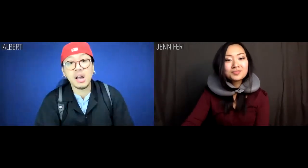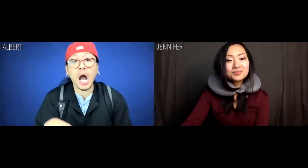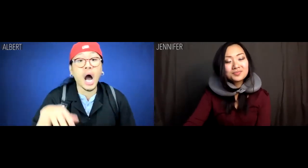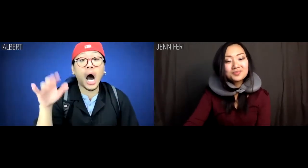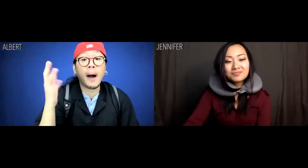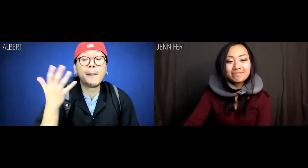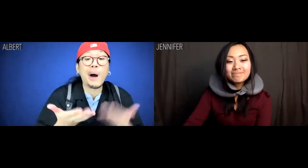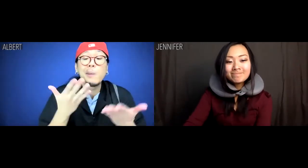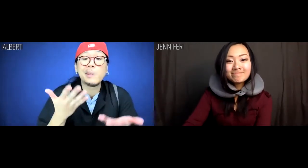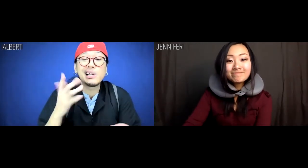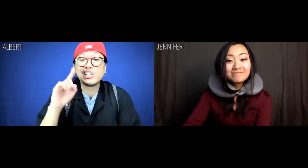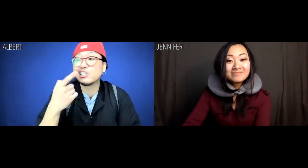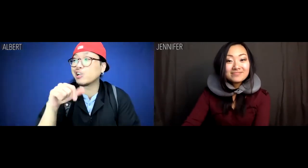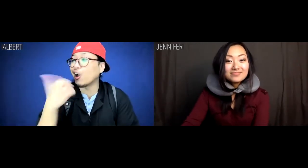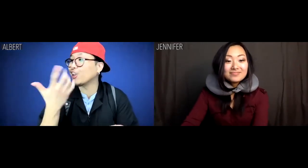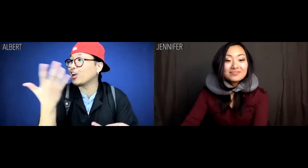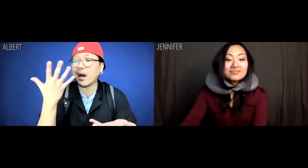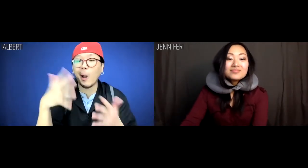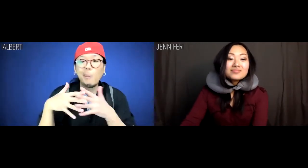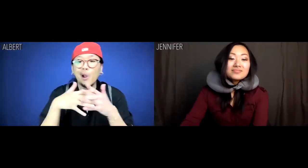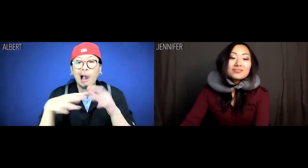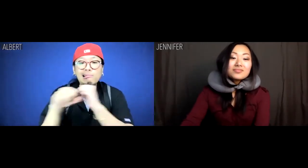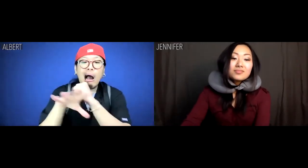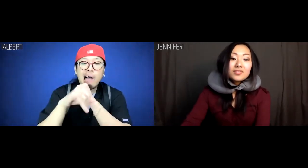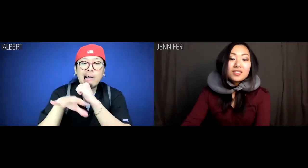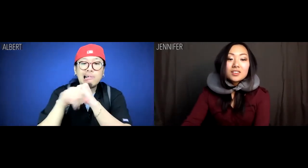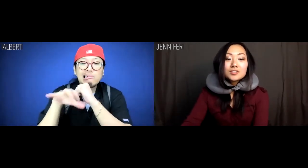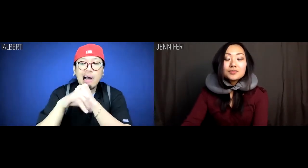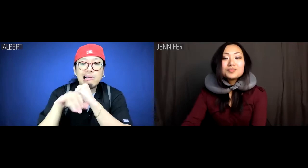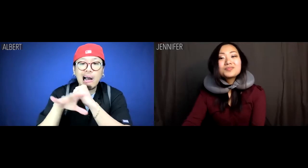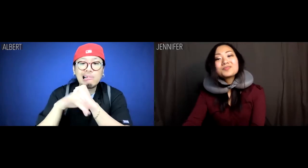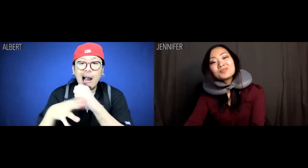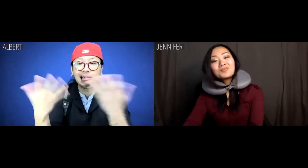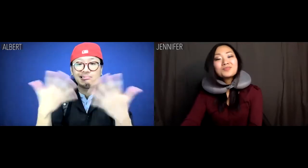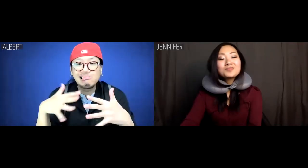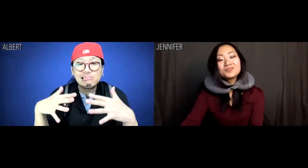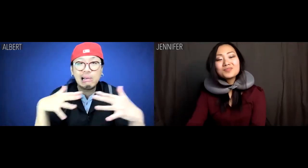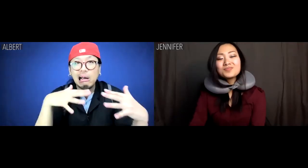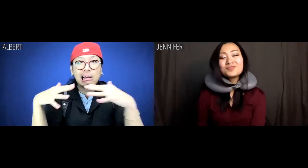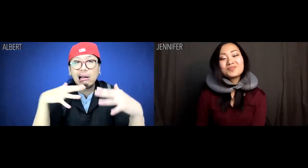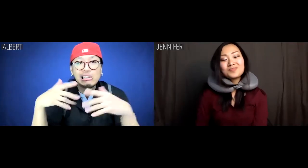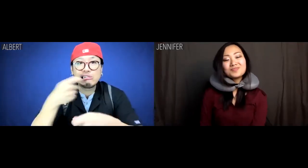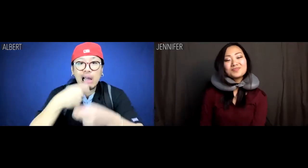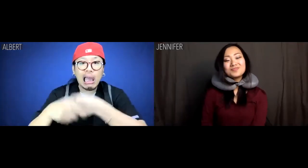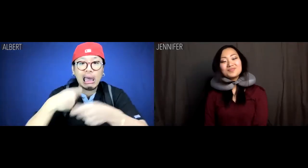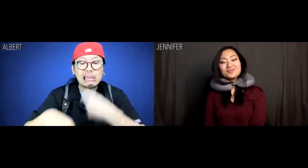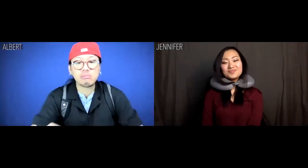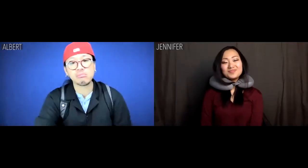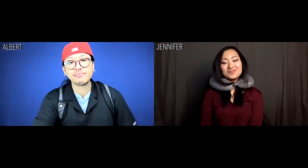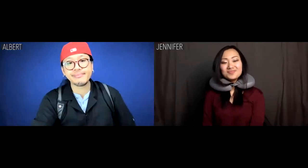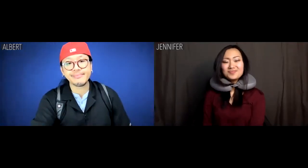It's probably just more American propaganda to fuel the trade war.